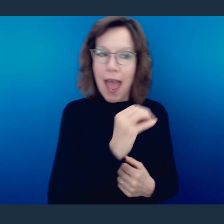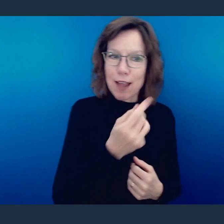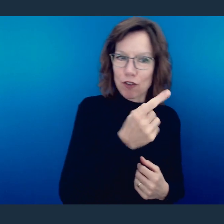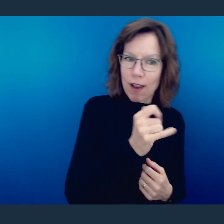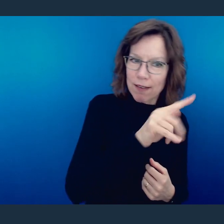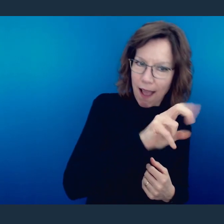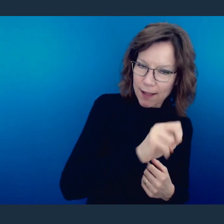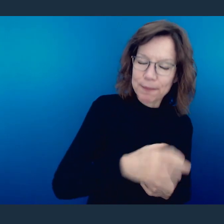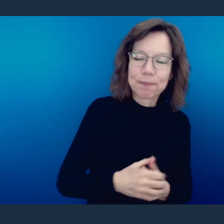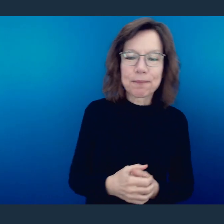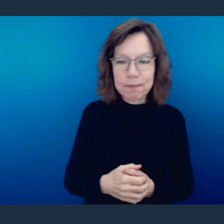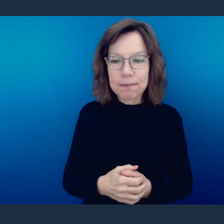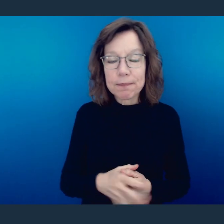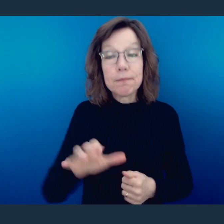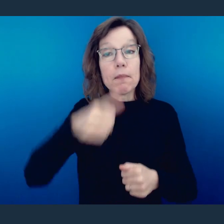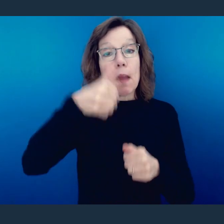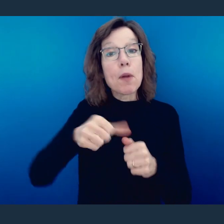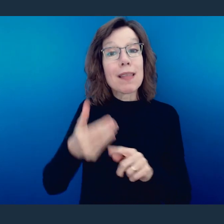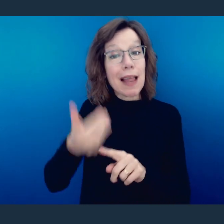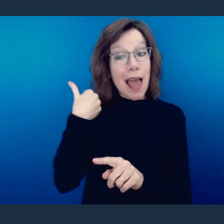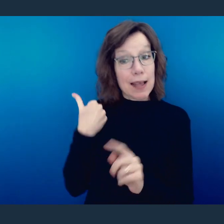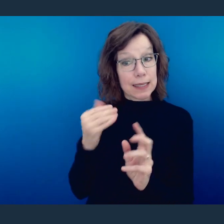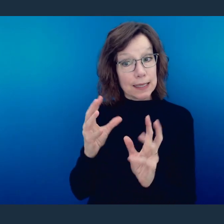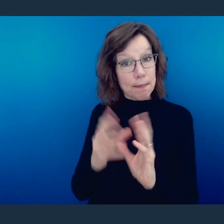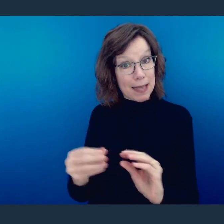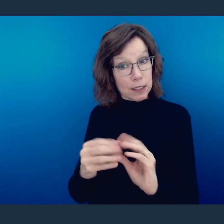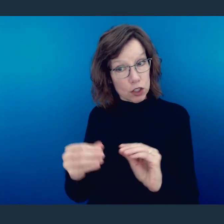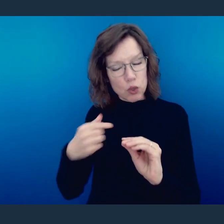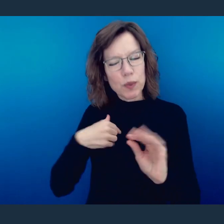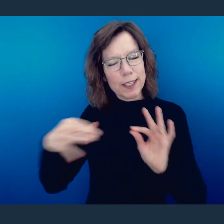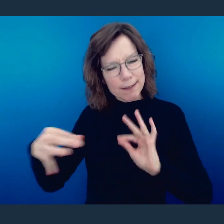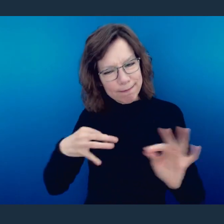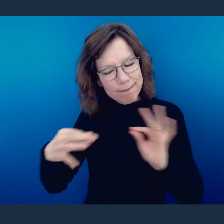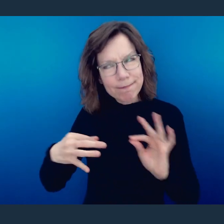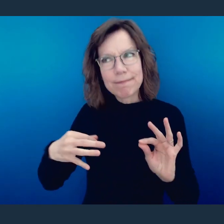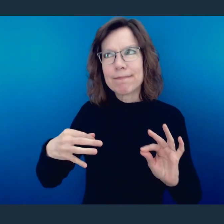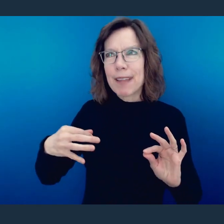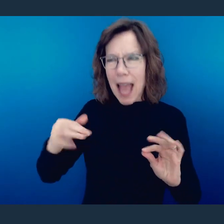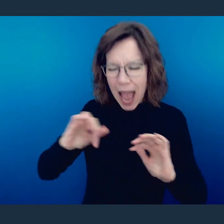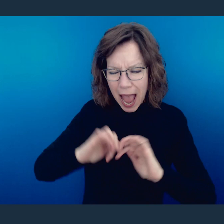jumped off of the last message where we talked about our transformation into His likeness,